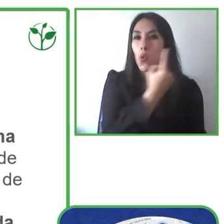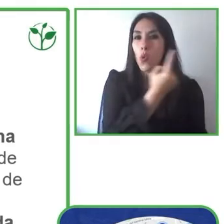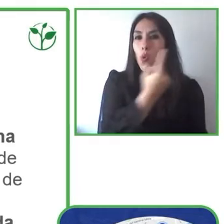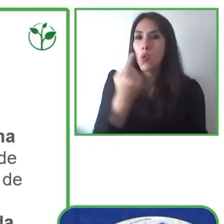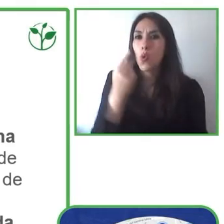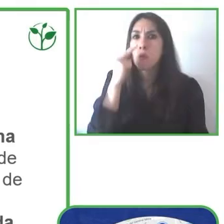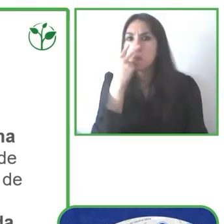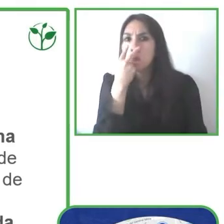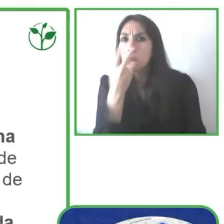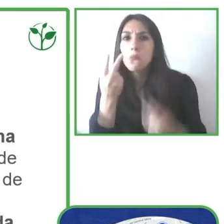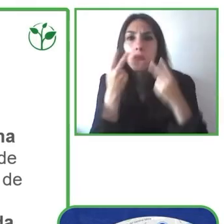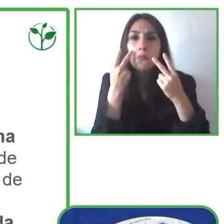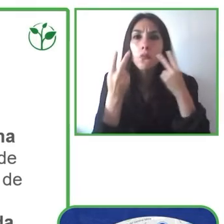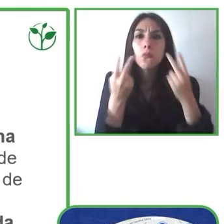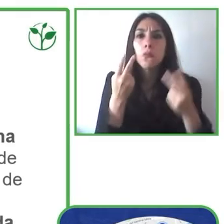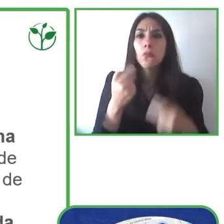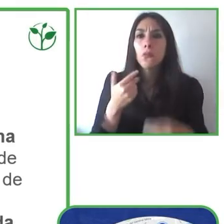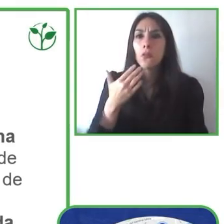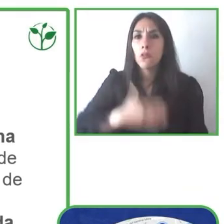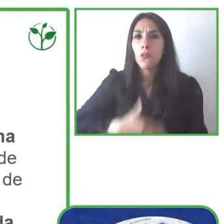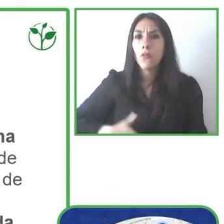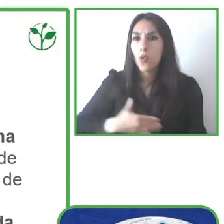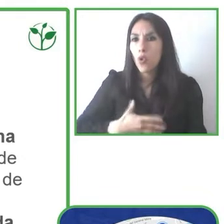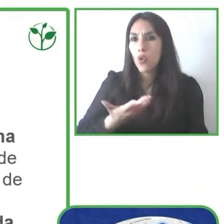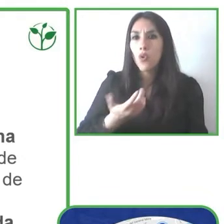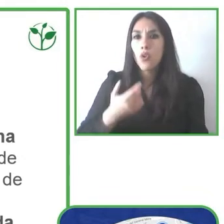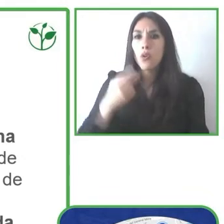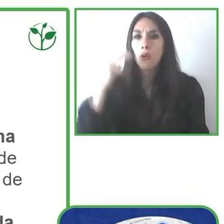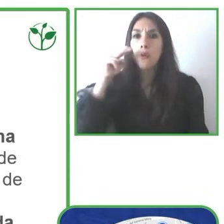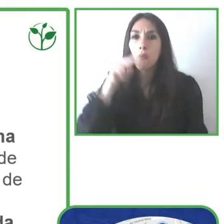one of these applications and all that information you would need one for every